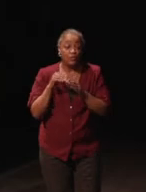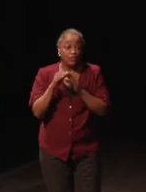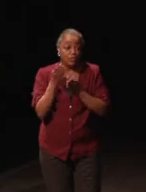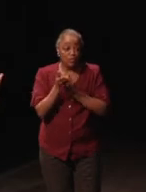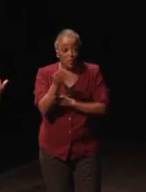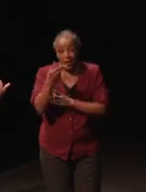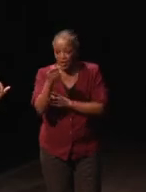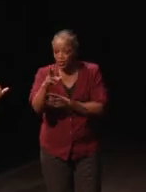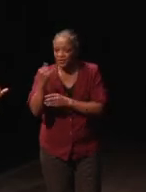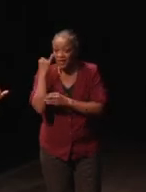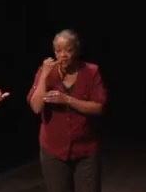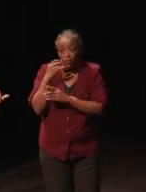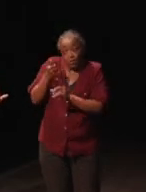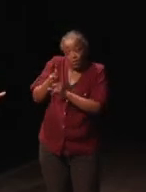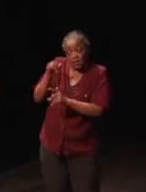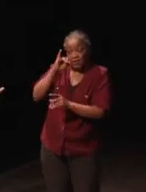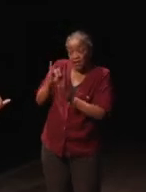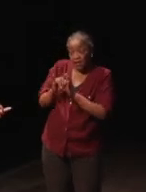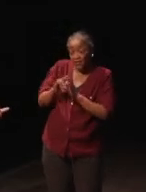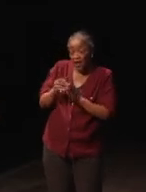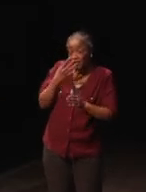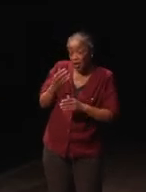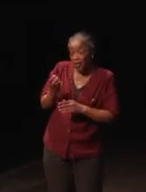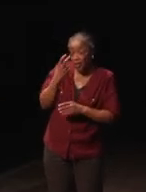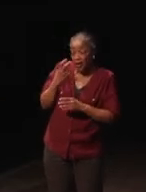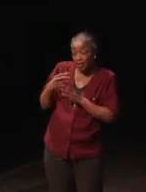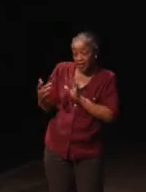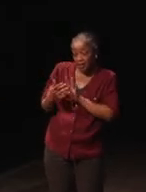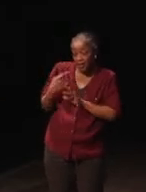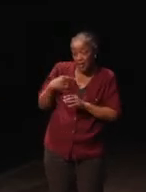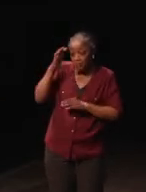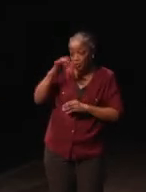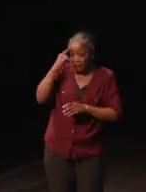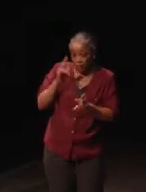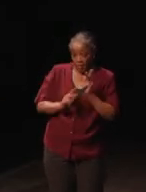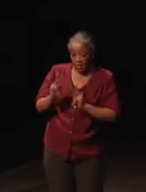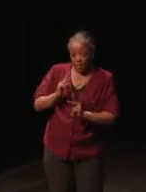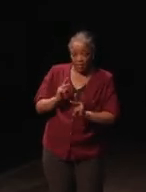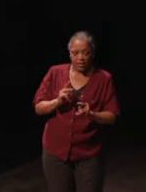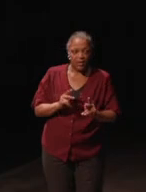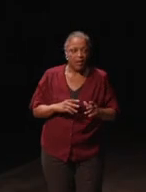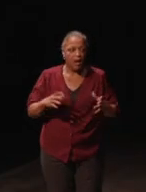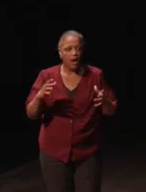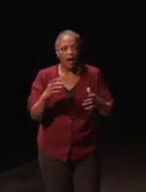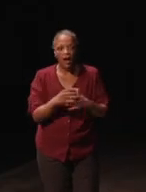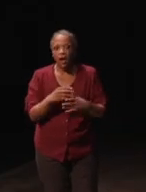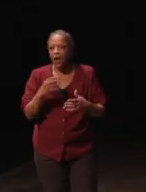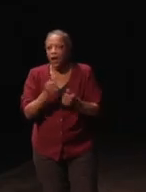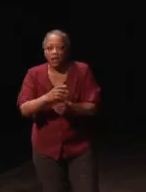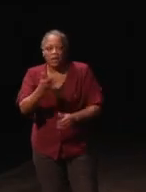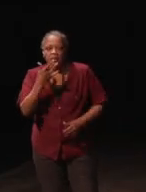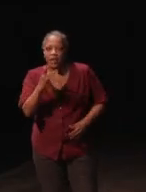if you wish to self-identify as colorblind, please contact Karen, she's looking for people. I got super, super lucky in that there was